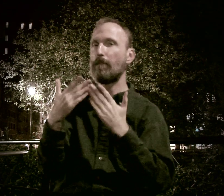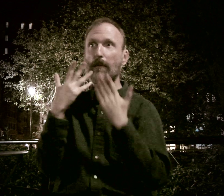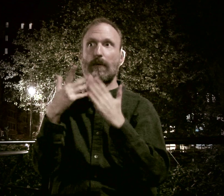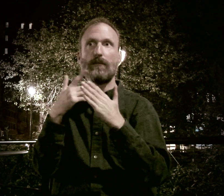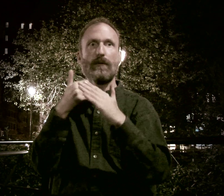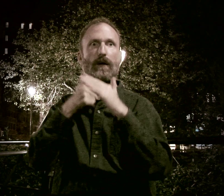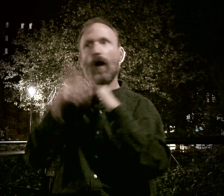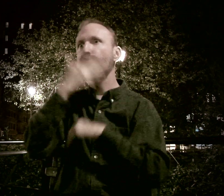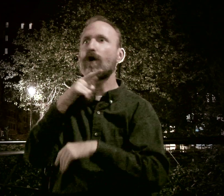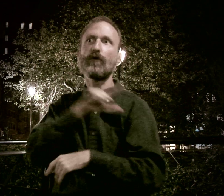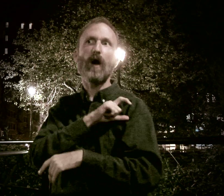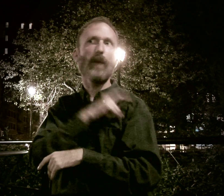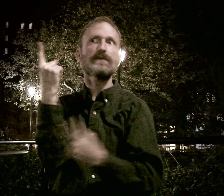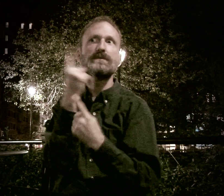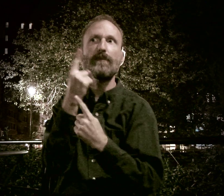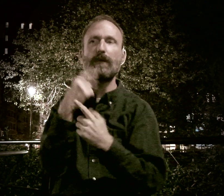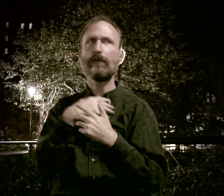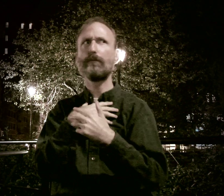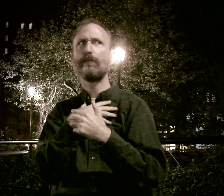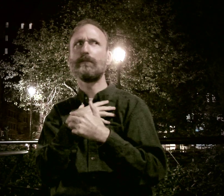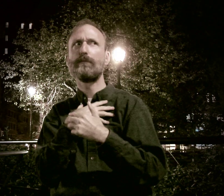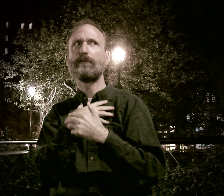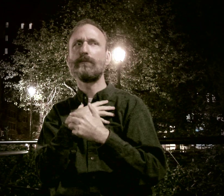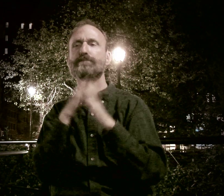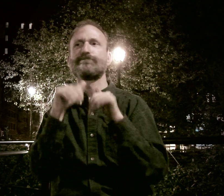maybe he was an undercover cop or something.